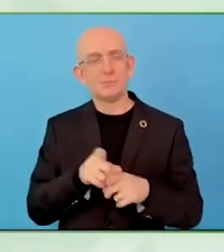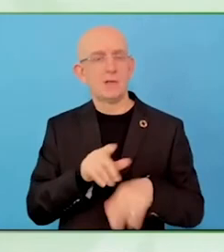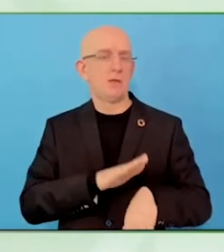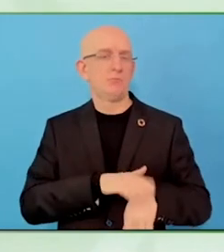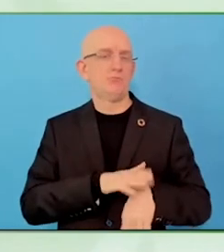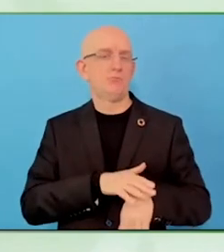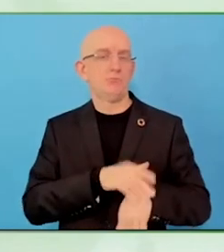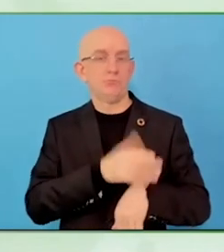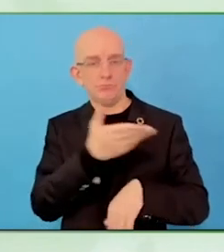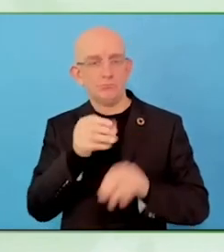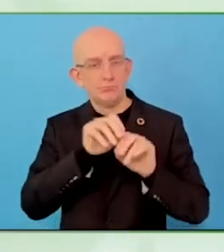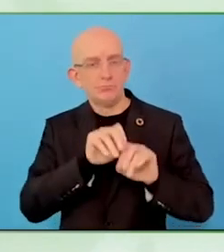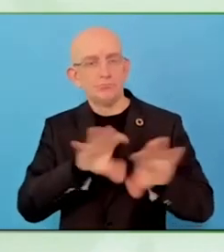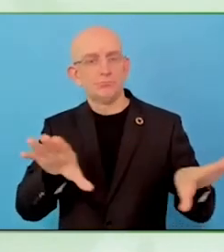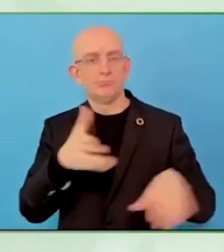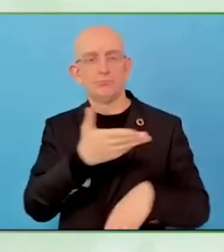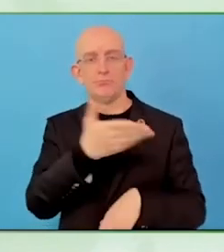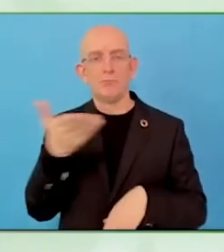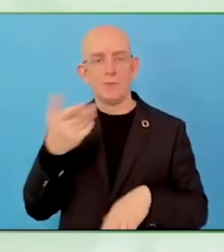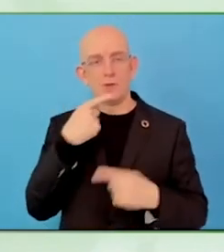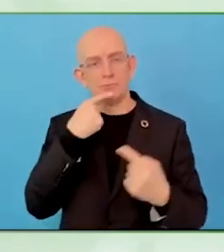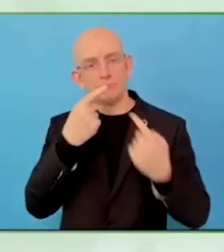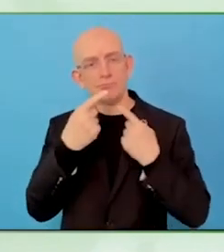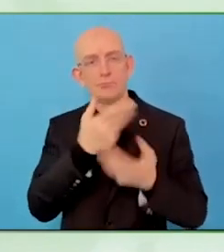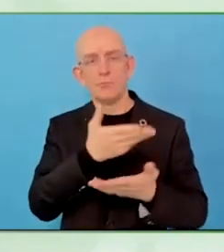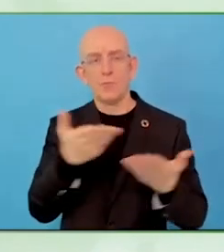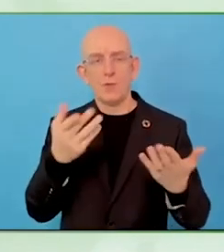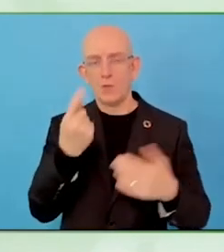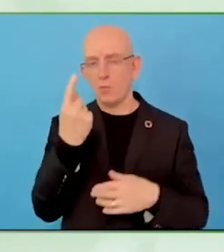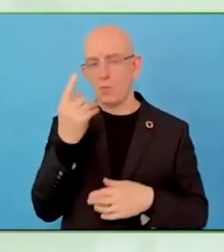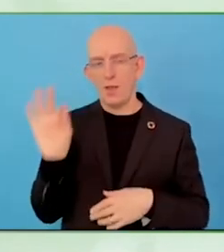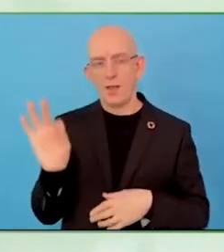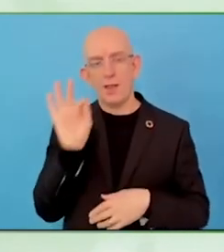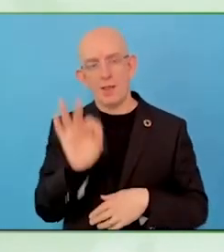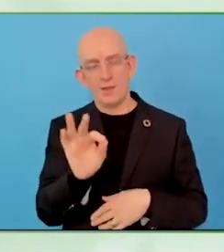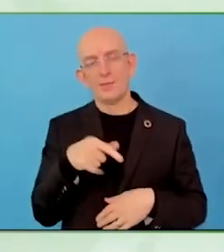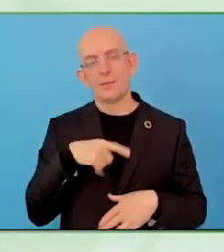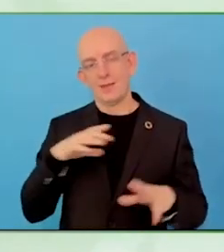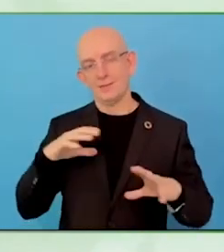We need to trust with the abilities of people with disabilities.